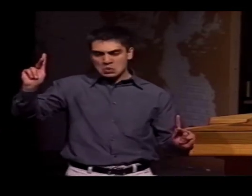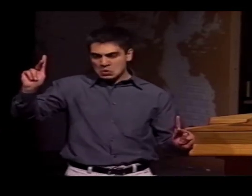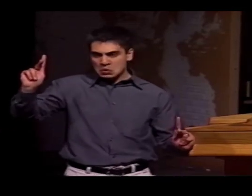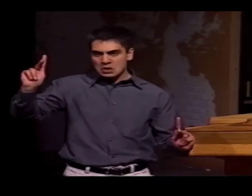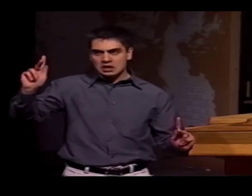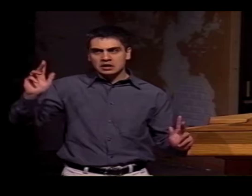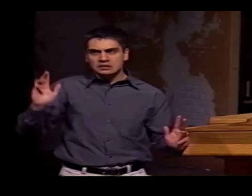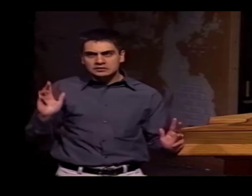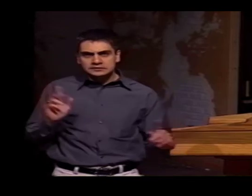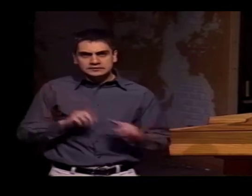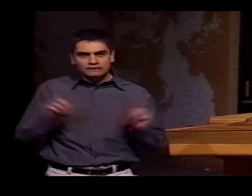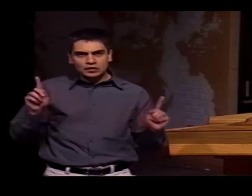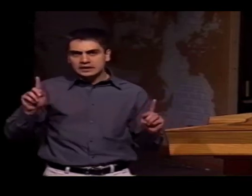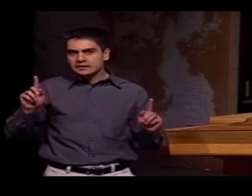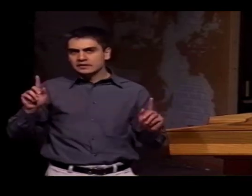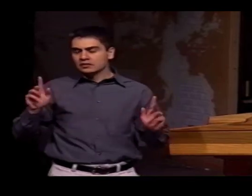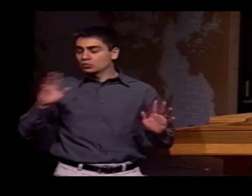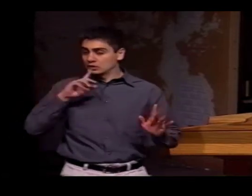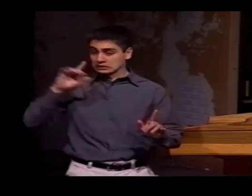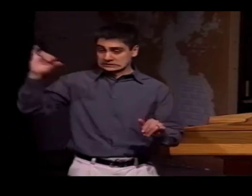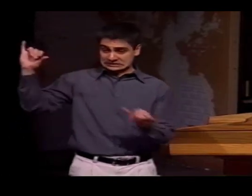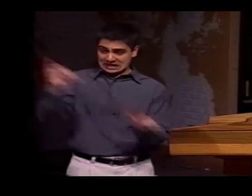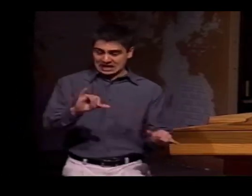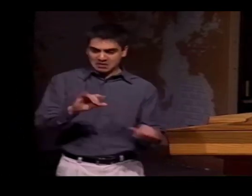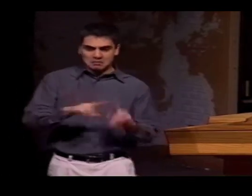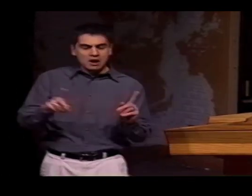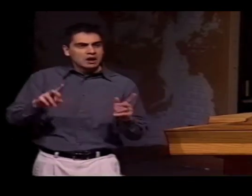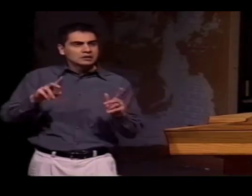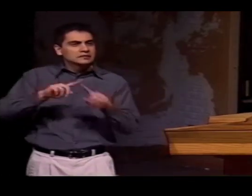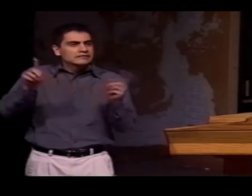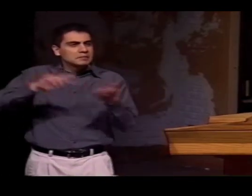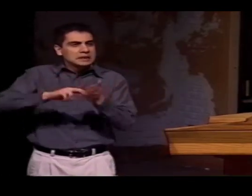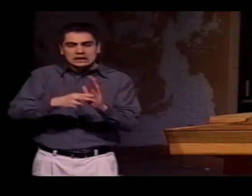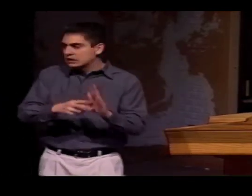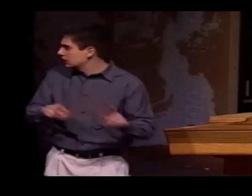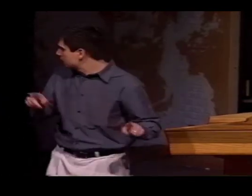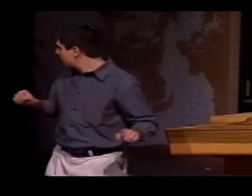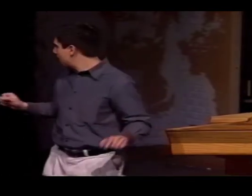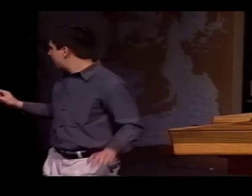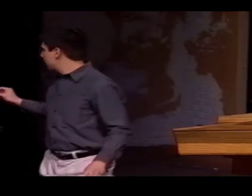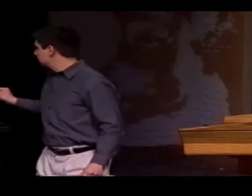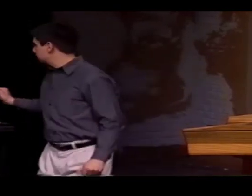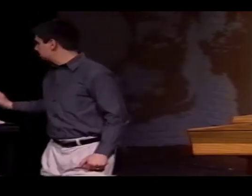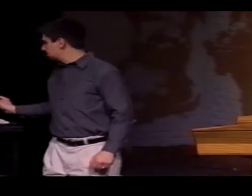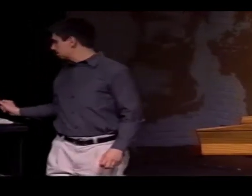SO "K" AND "P" ARE ACTUALLY THE SAME SIGN,